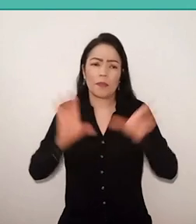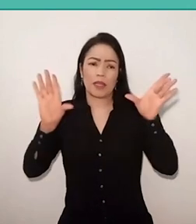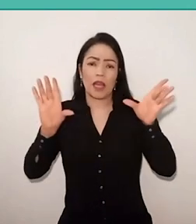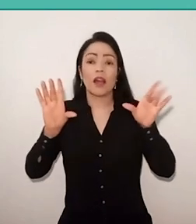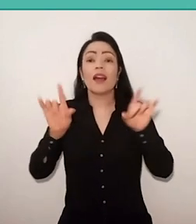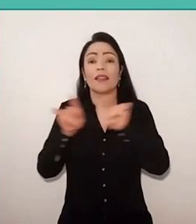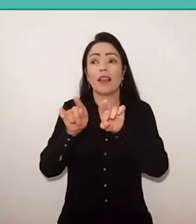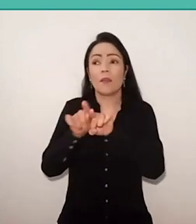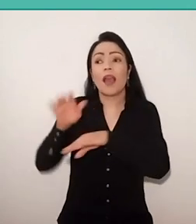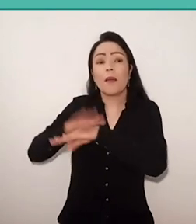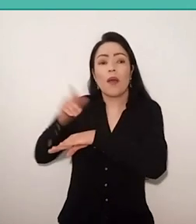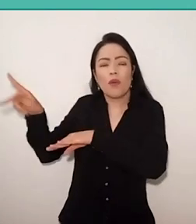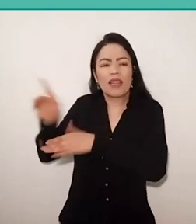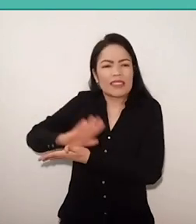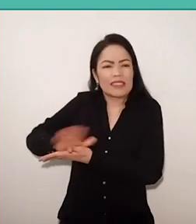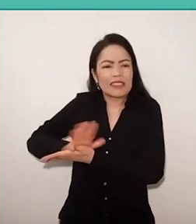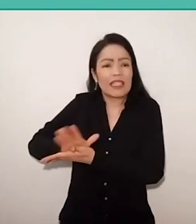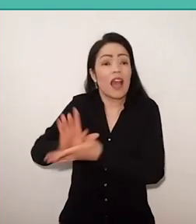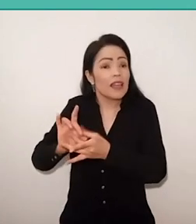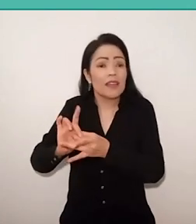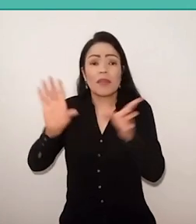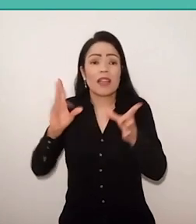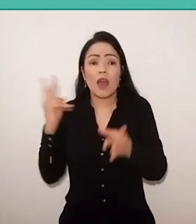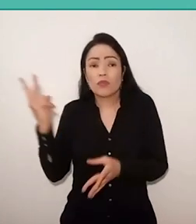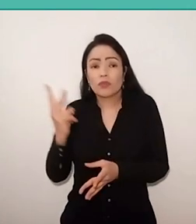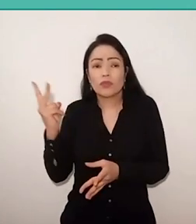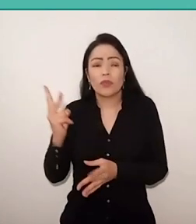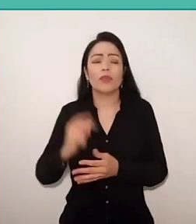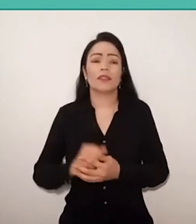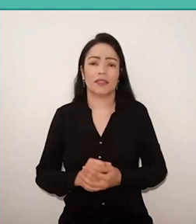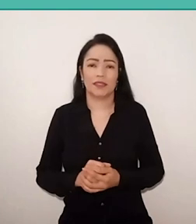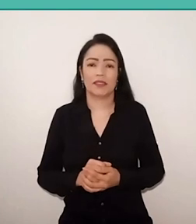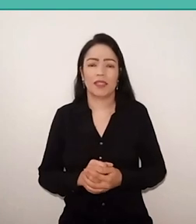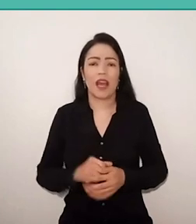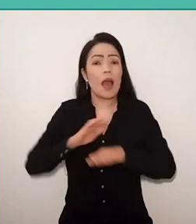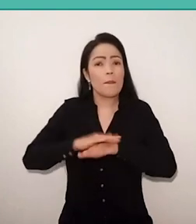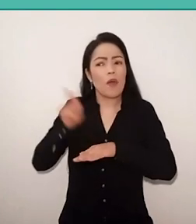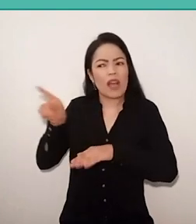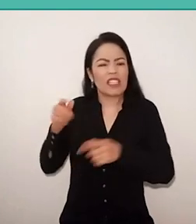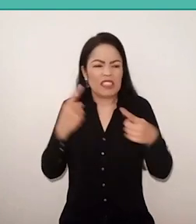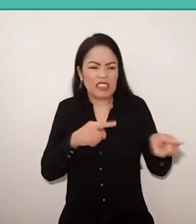Therefore, the Freirian program it is also to free the oppressor, it is not to destroy it.